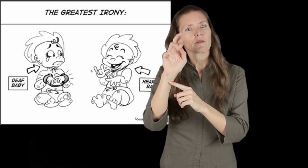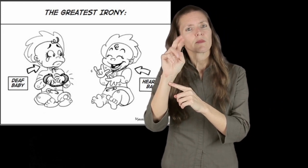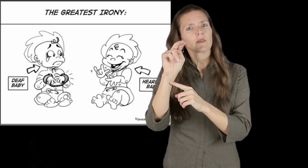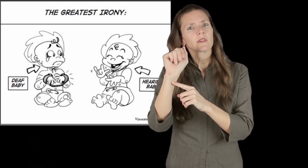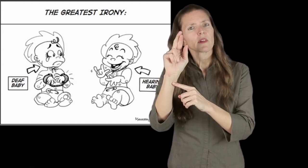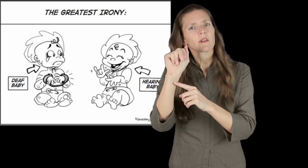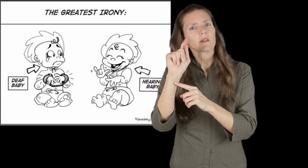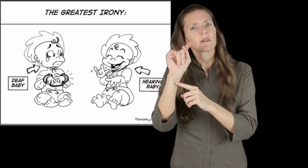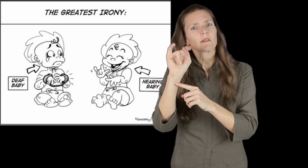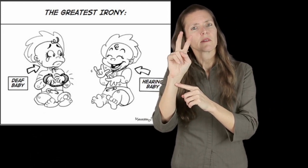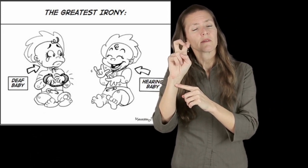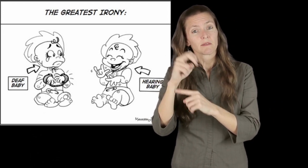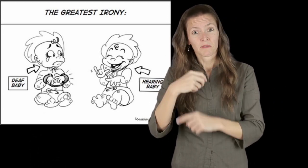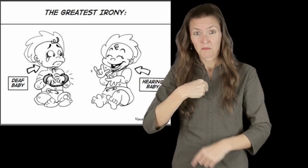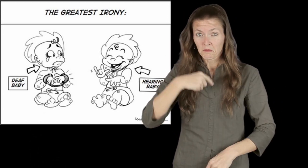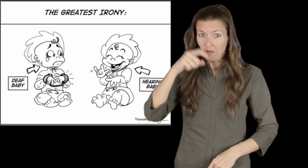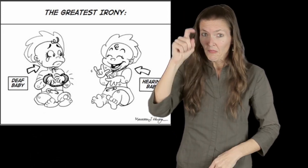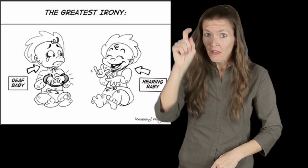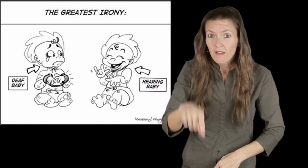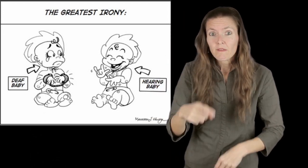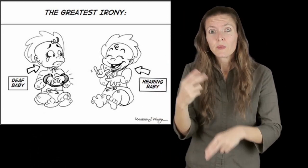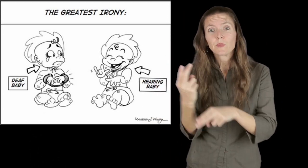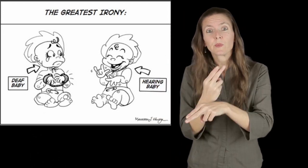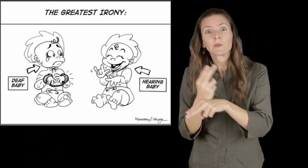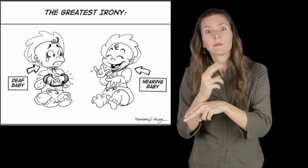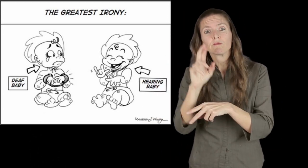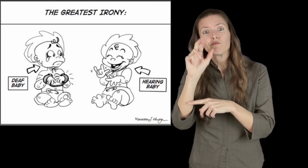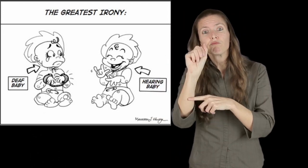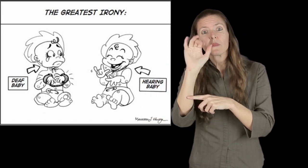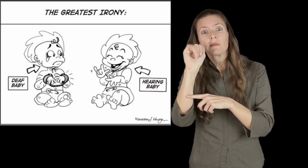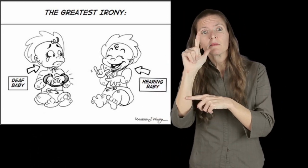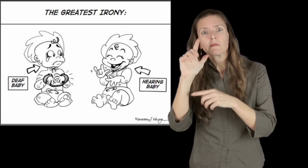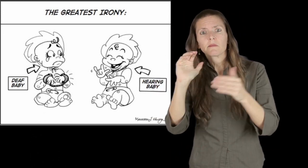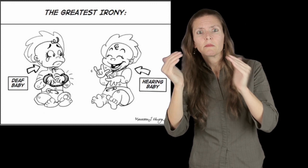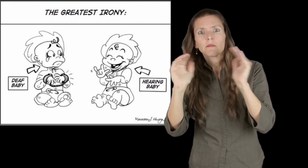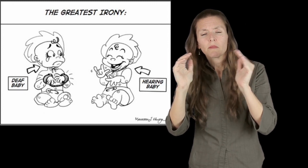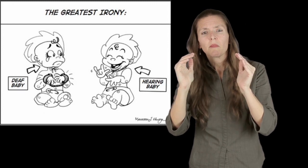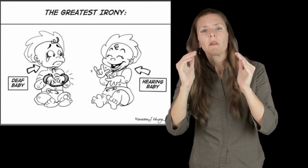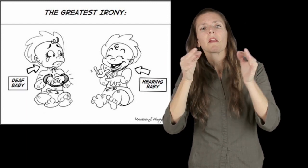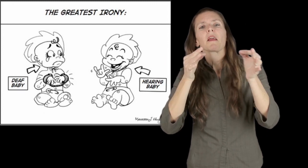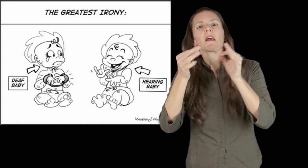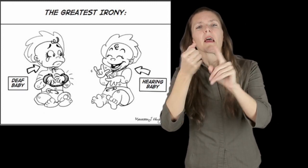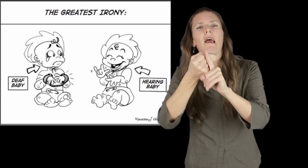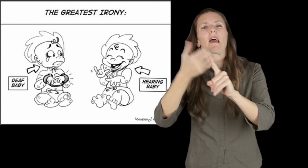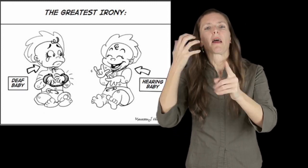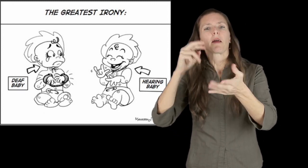This image is an example of a counternarrative. Do I have to use racial analogies to expand on what I mean by “counternarrative”?